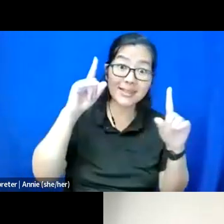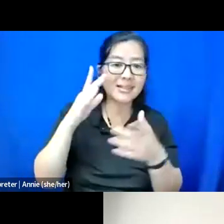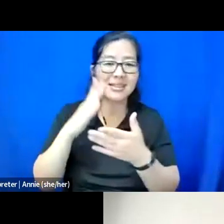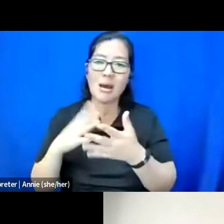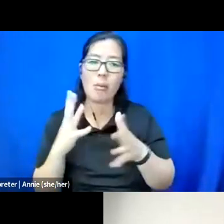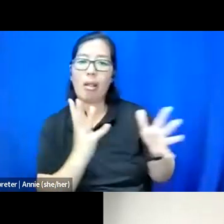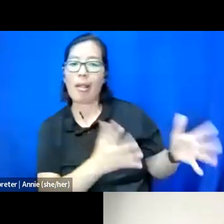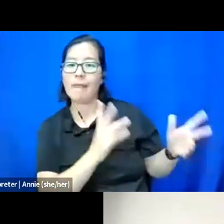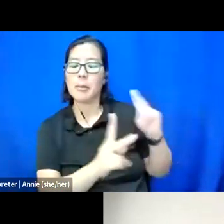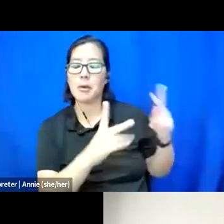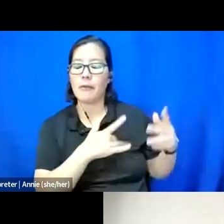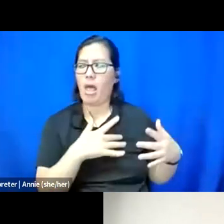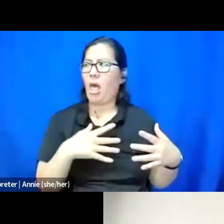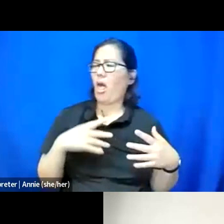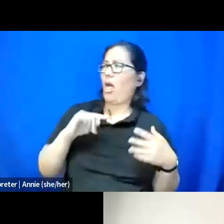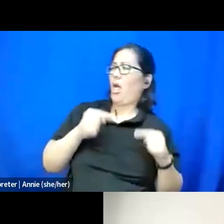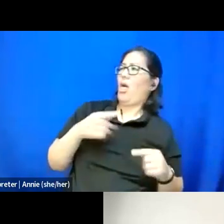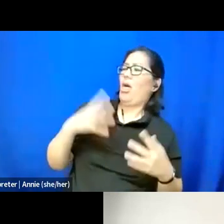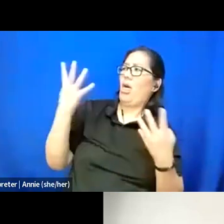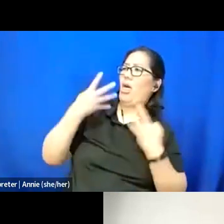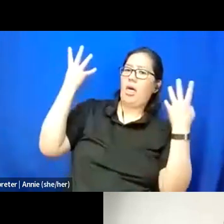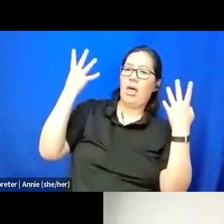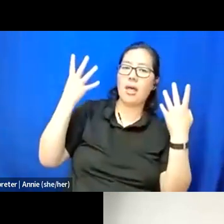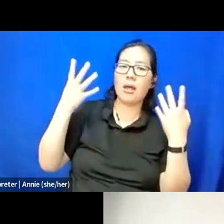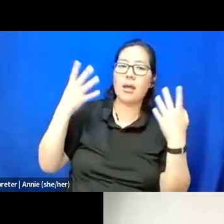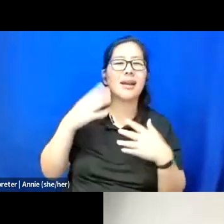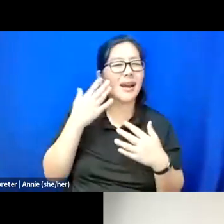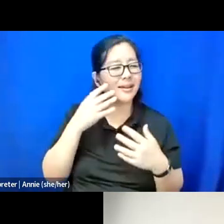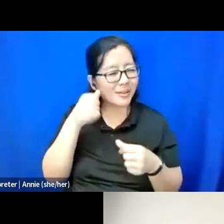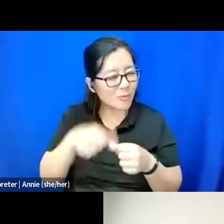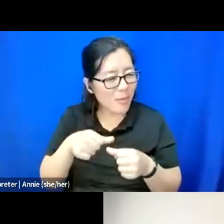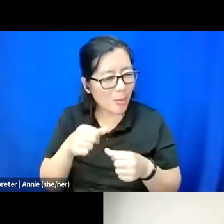And I can't remember who mentioned it, I believe it was you, Natasha.